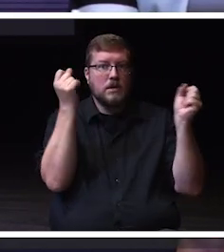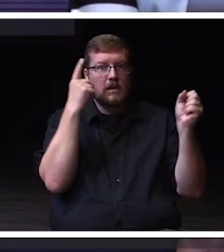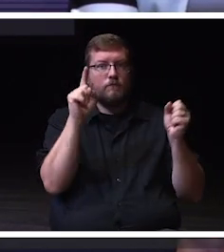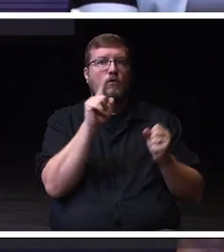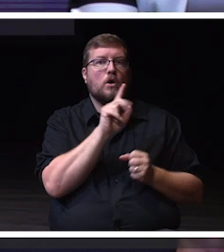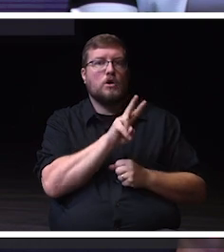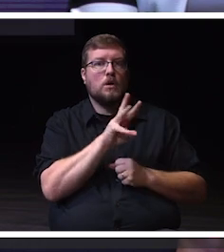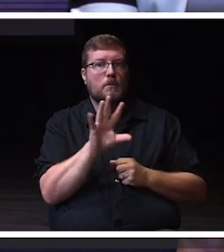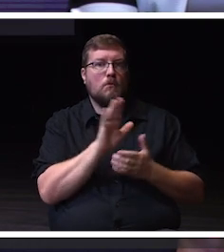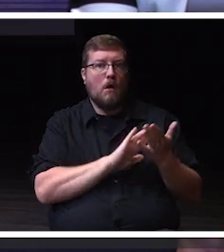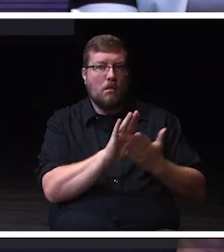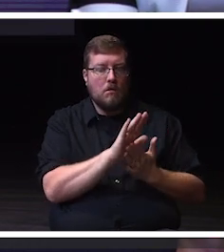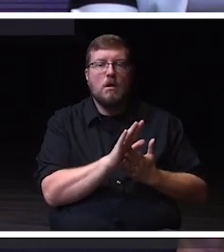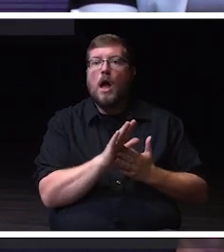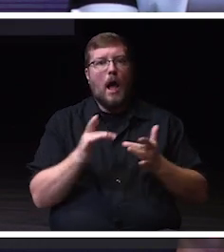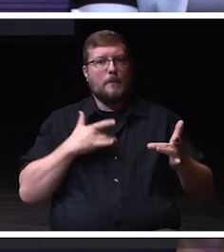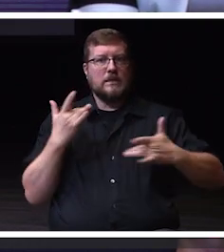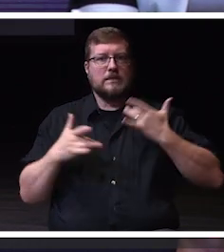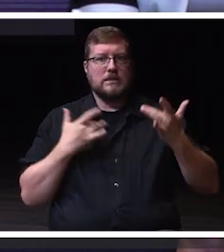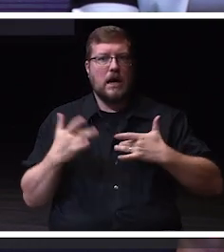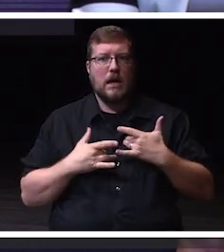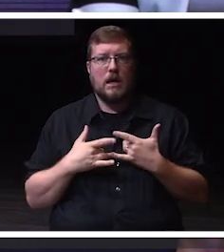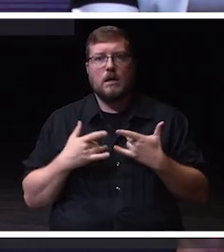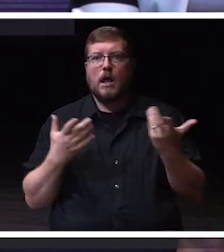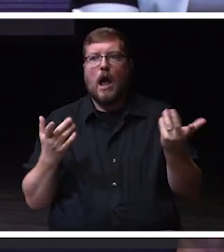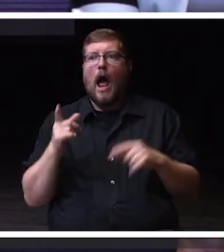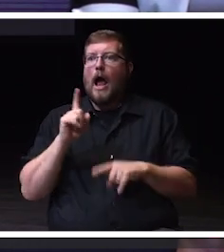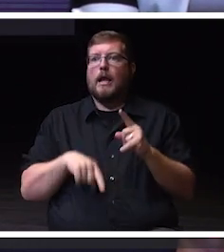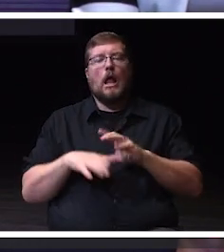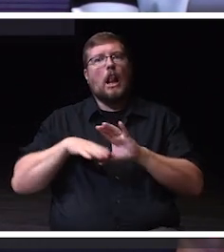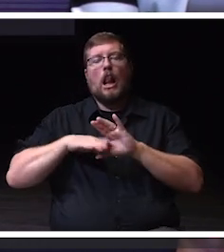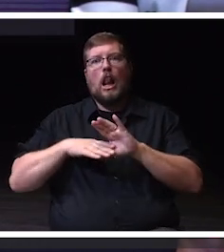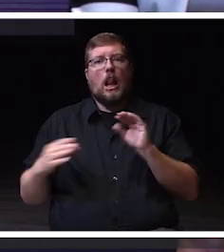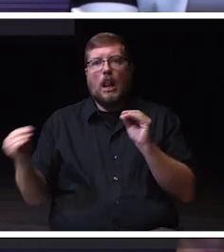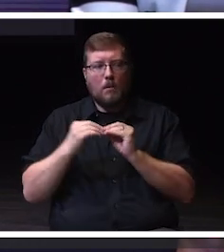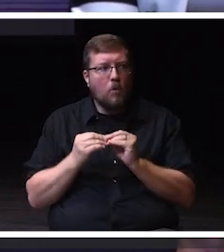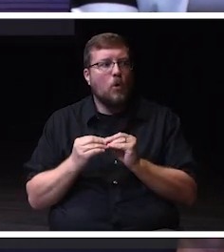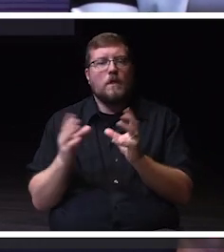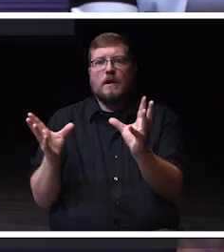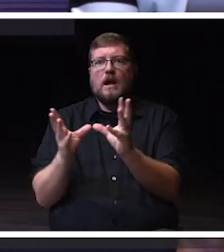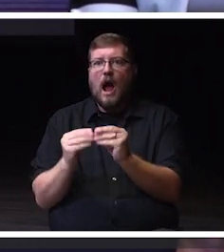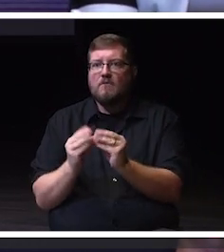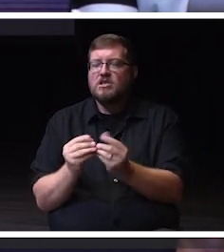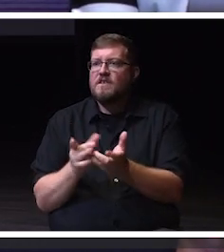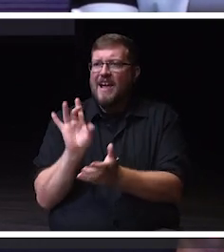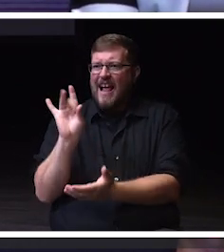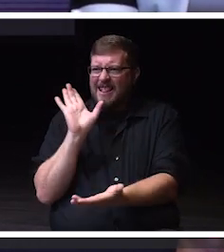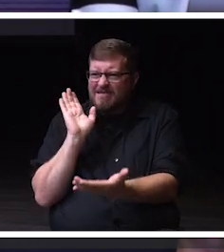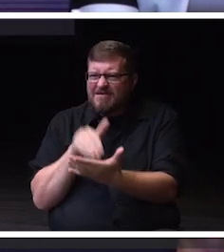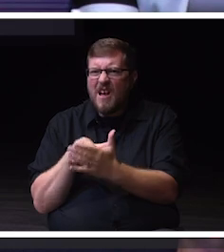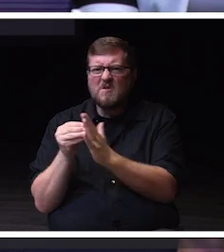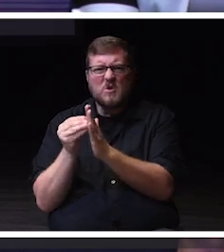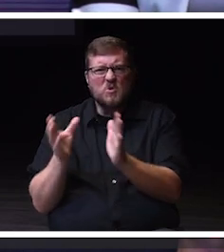And I can't say enough about camps and conferences in that space. And 8000 students and and community